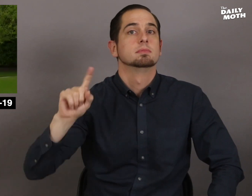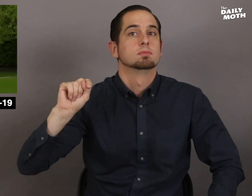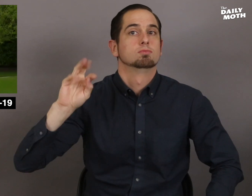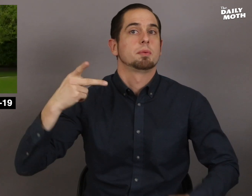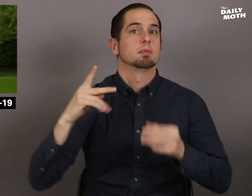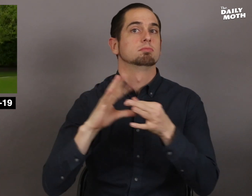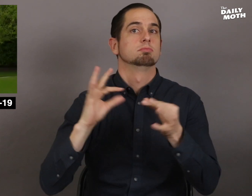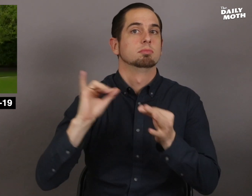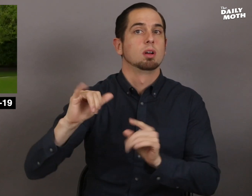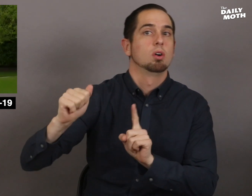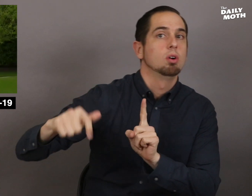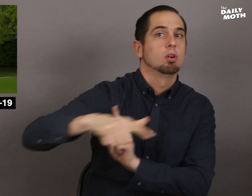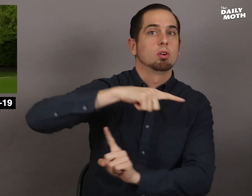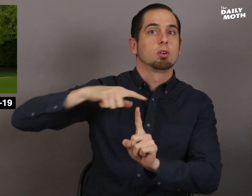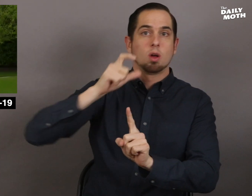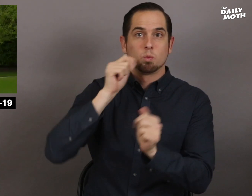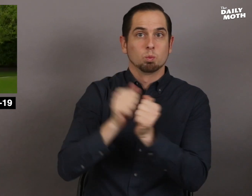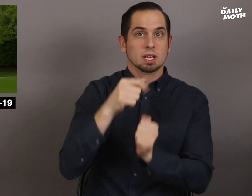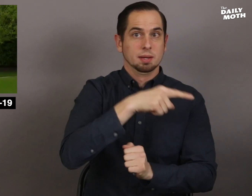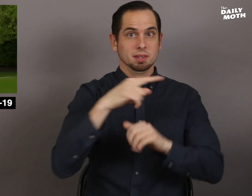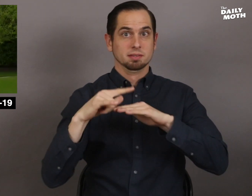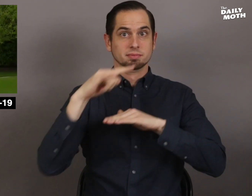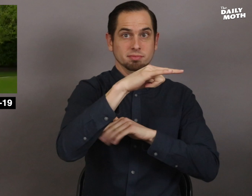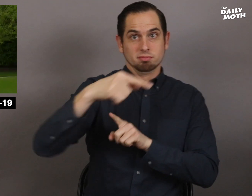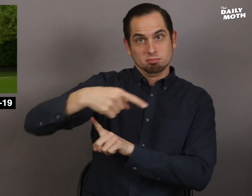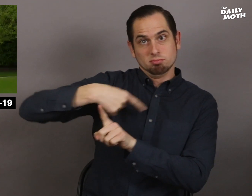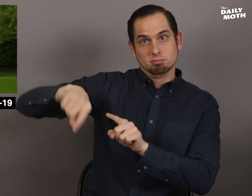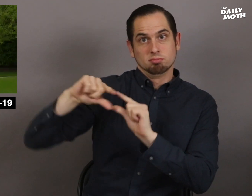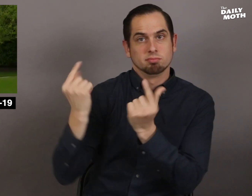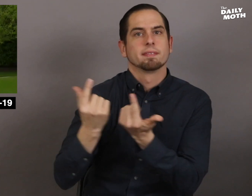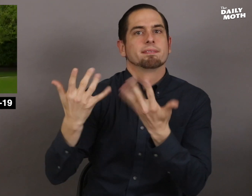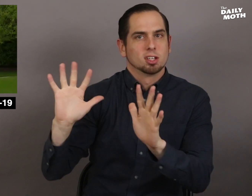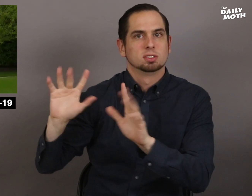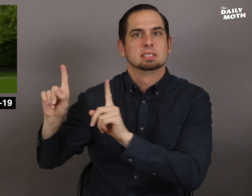He said everybody who was traveling with him has been